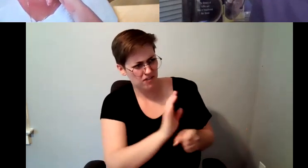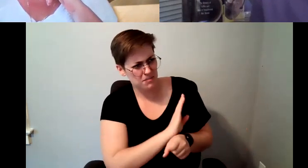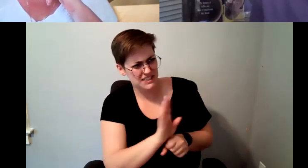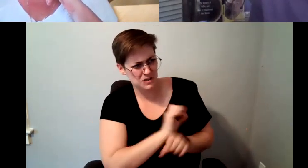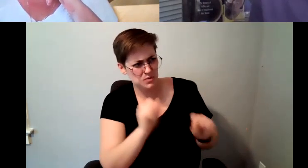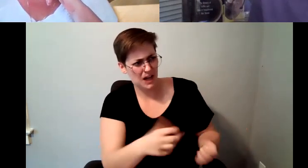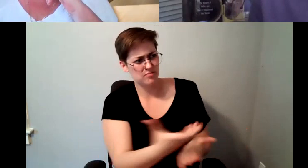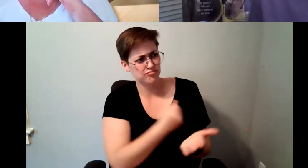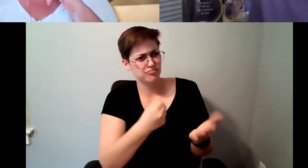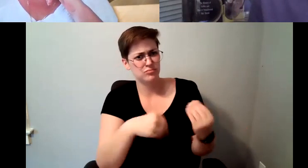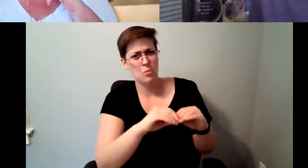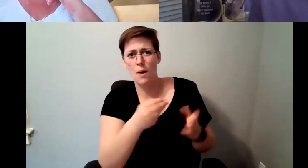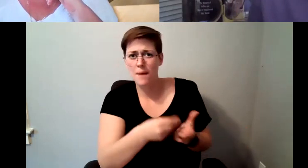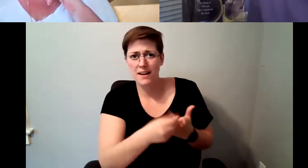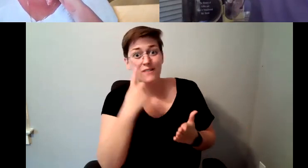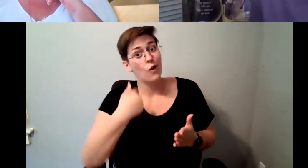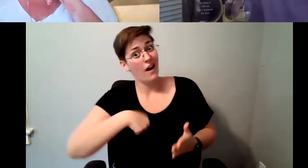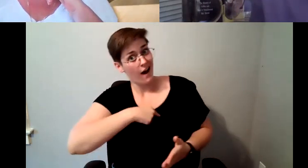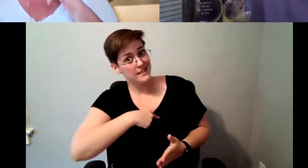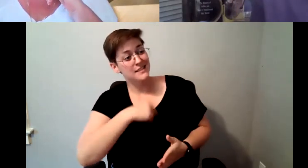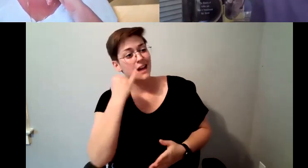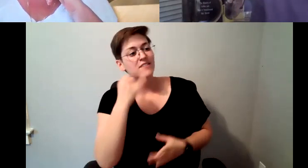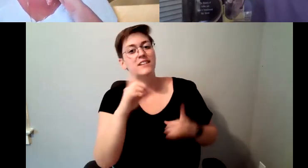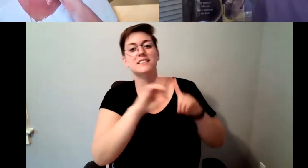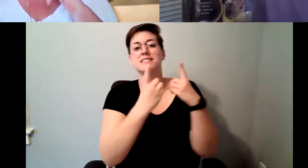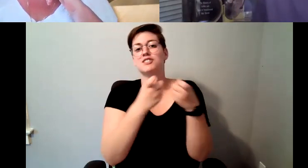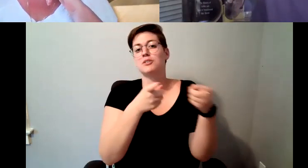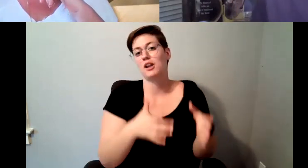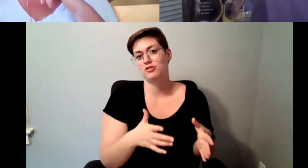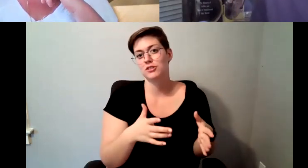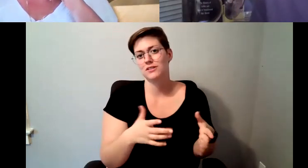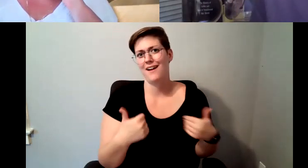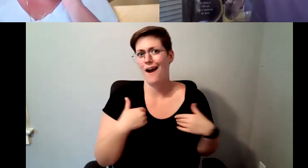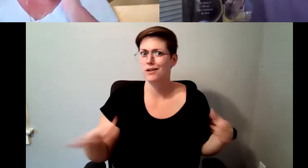for us as a as a district manager, with a whole team, and so I was given a district